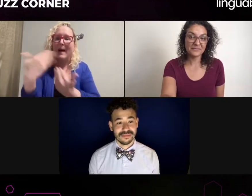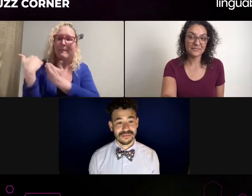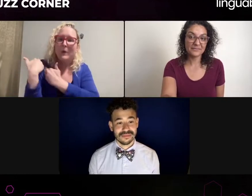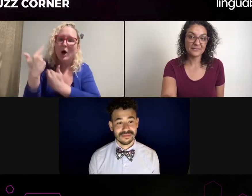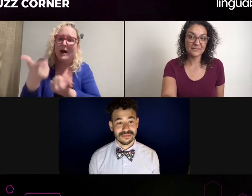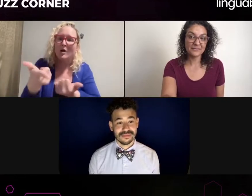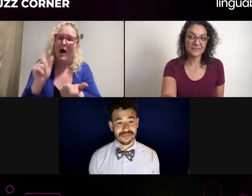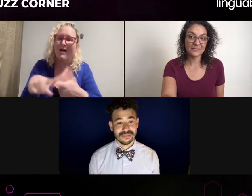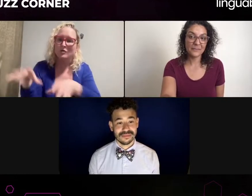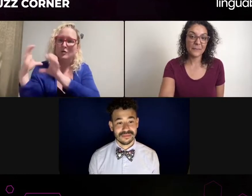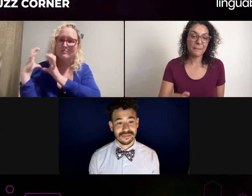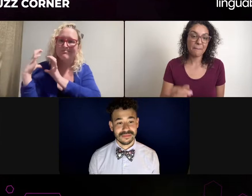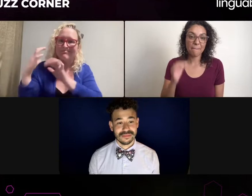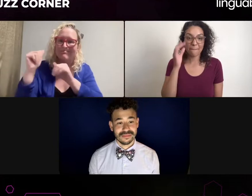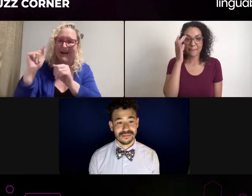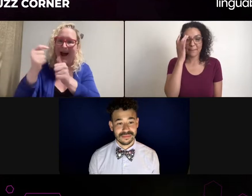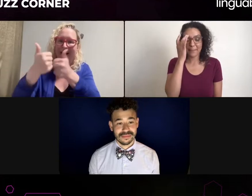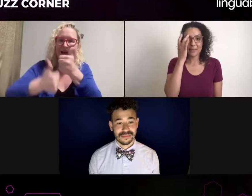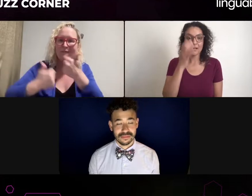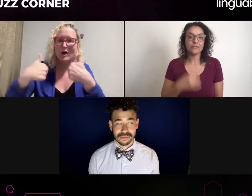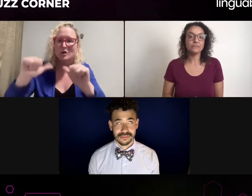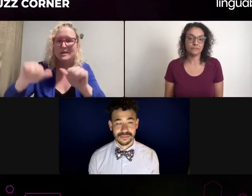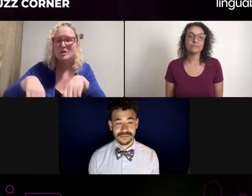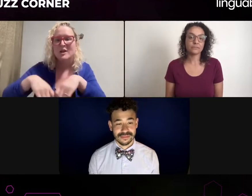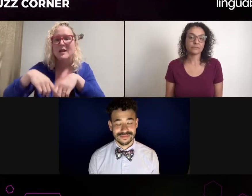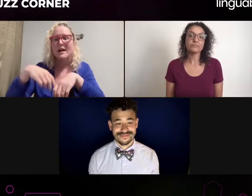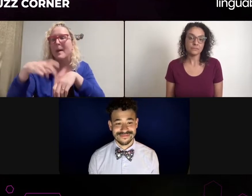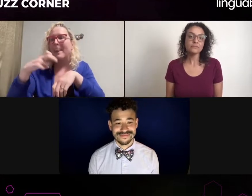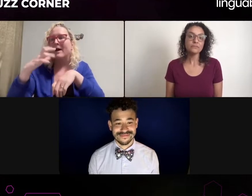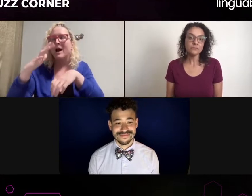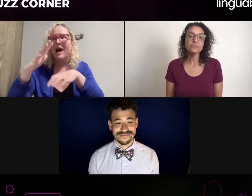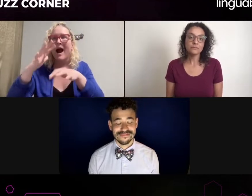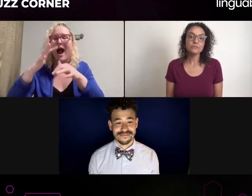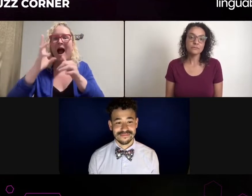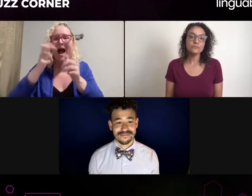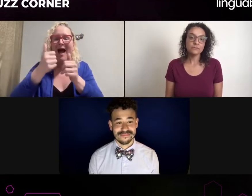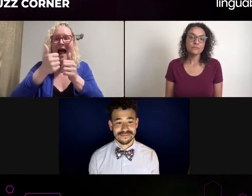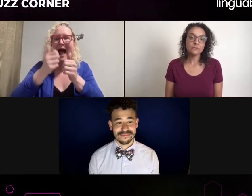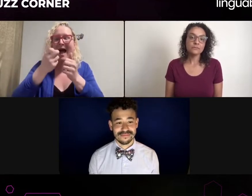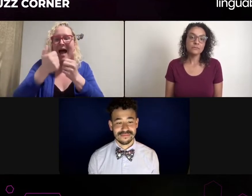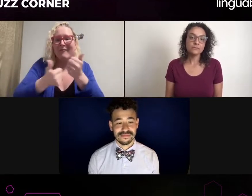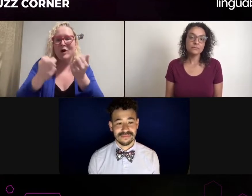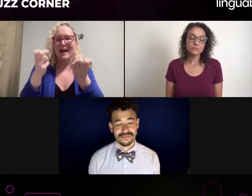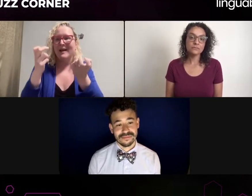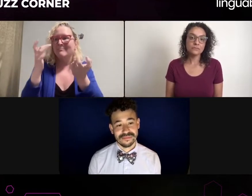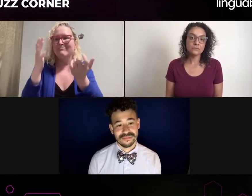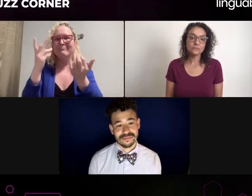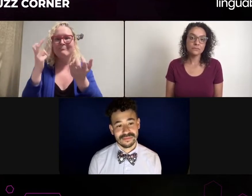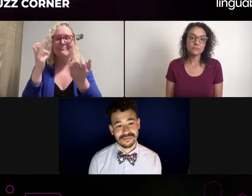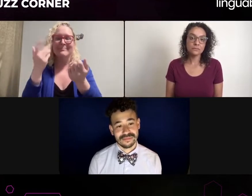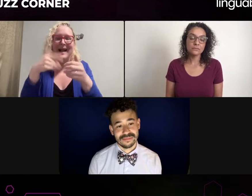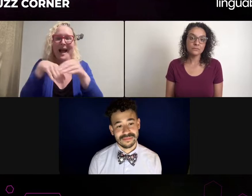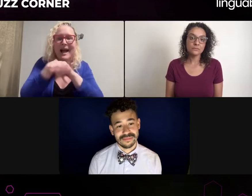and provide that clarity, the clarification, they explain what's going on. That's what a role of a DSL is. I love that. Wow.